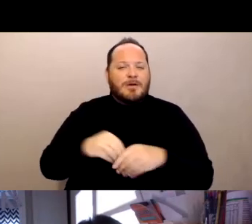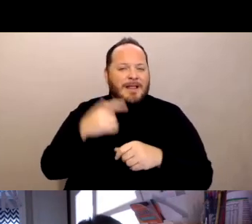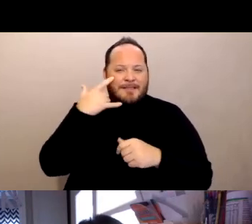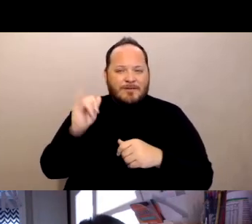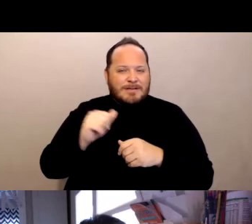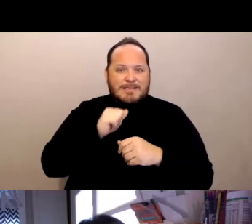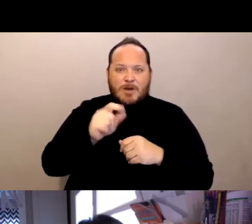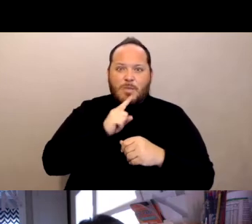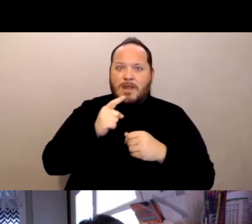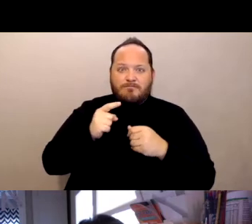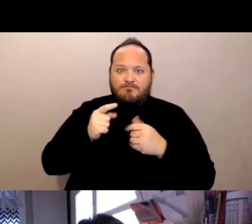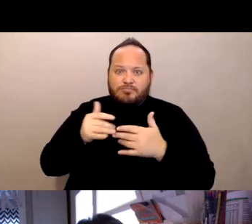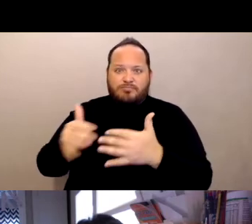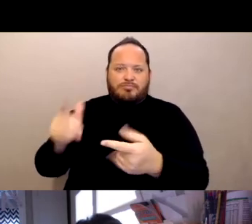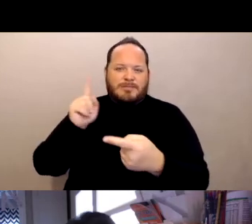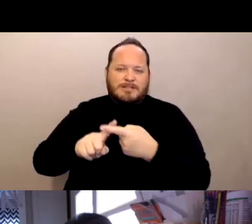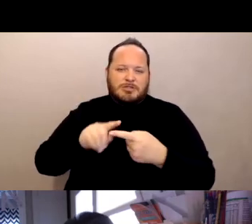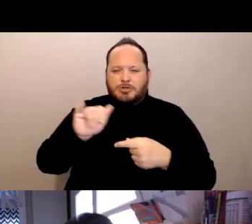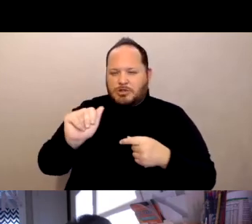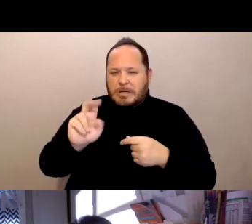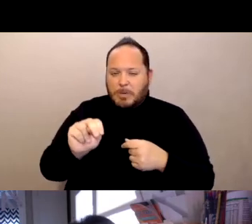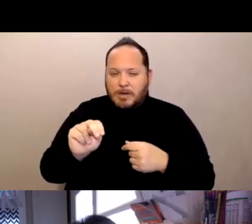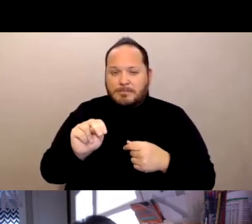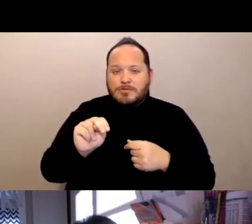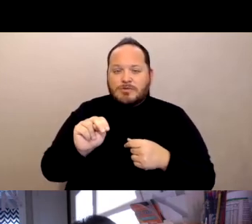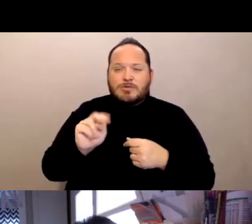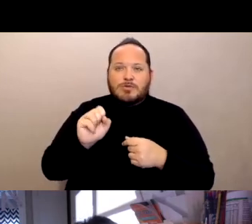until January. So it really took about just two and a half months